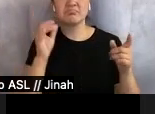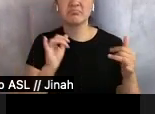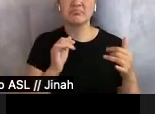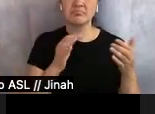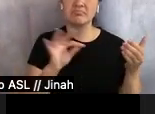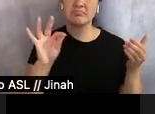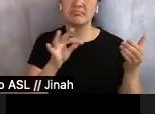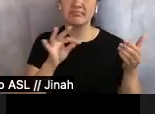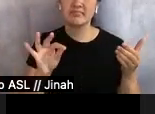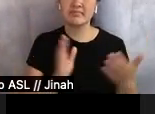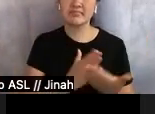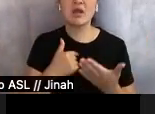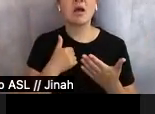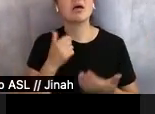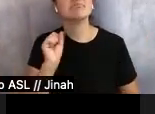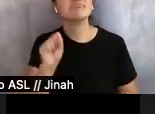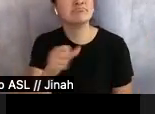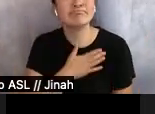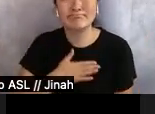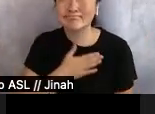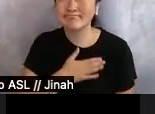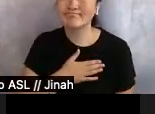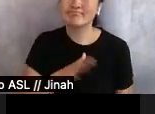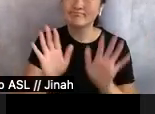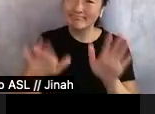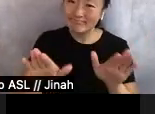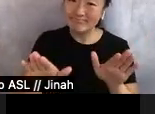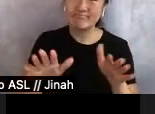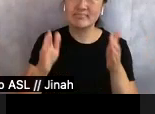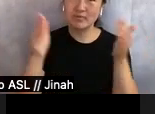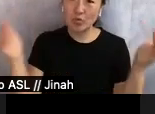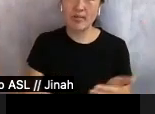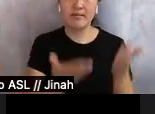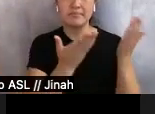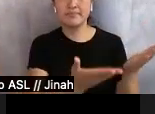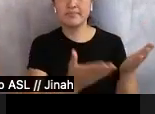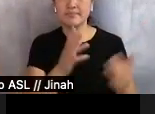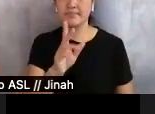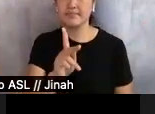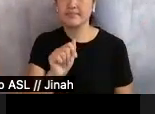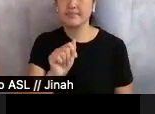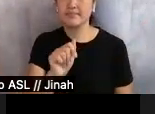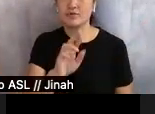"Yes please, everyone. Please welcome Katrina Nguyen," the MC finally said.